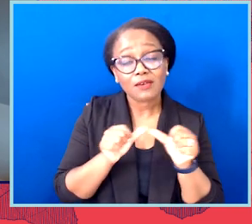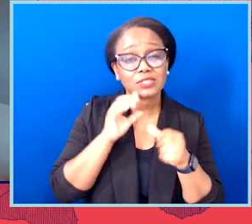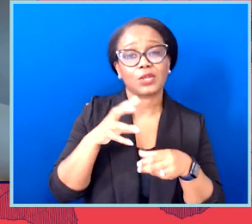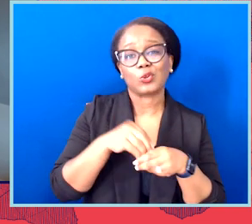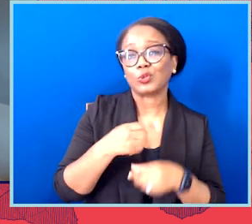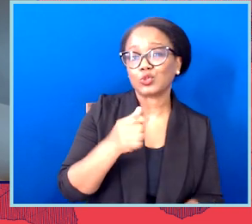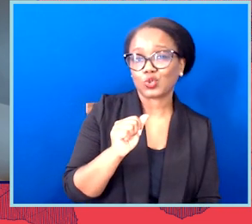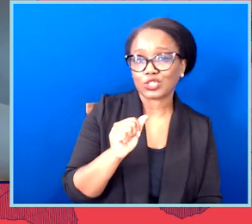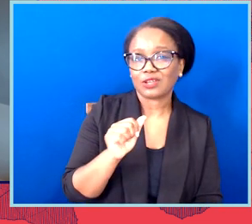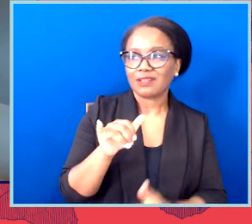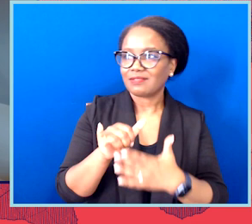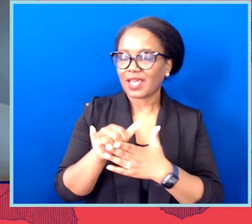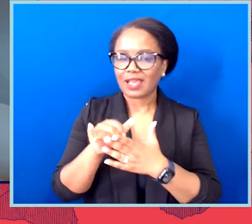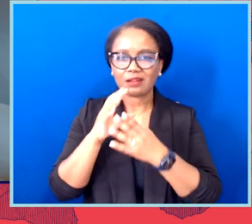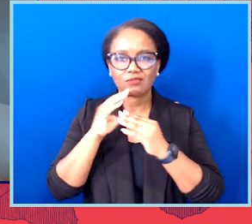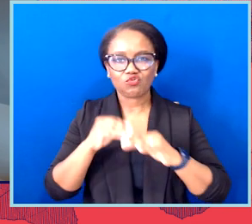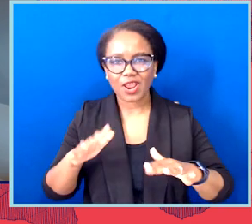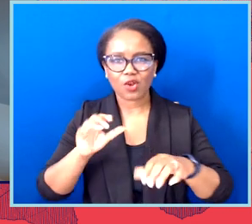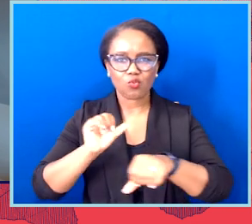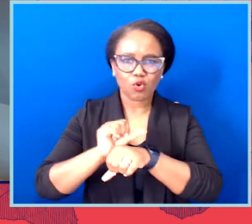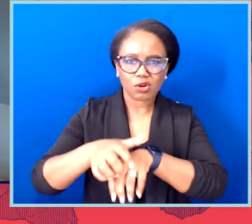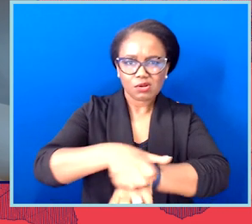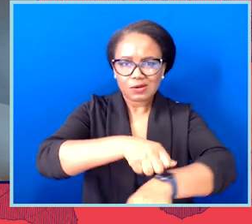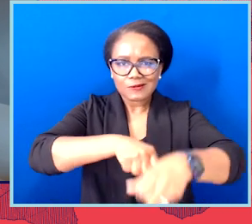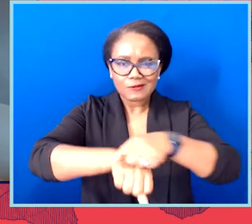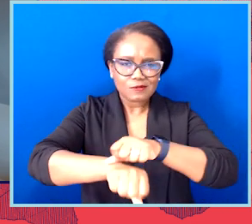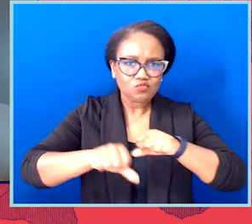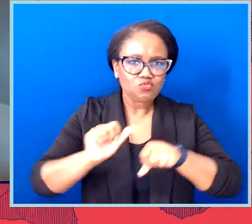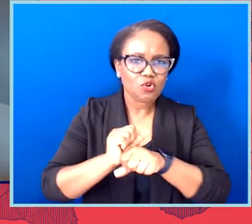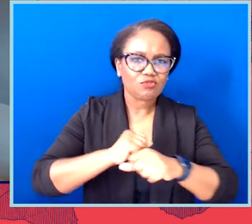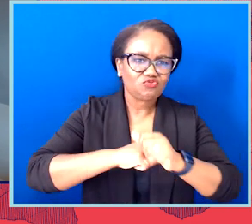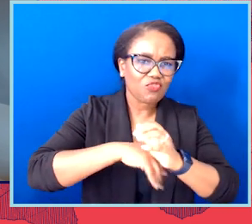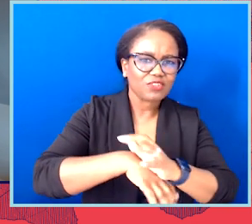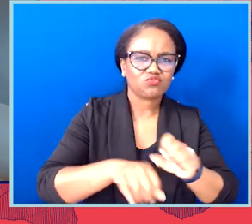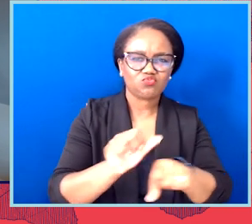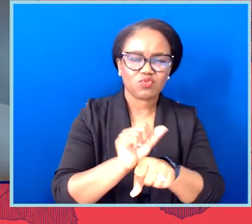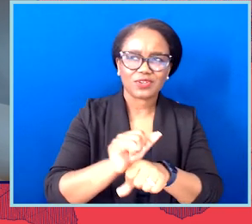that on the ground work and behind the scenes, advocacy and mobilization was actually successful